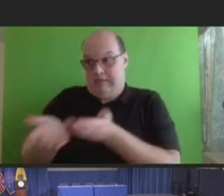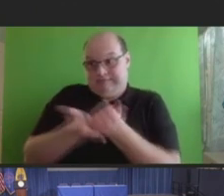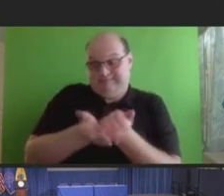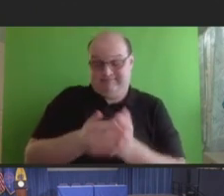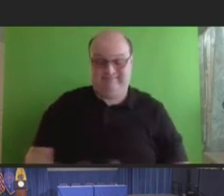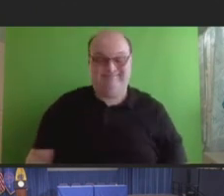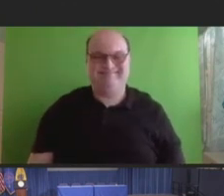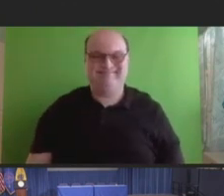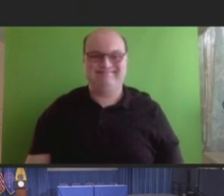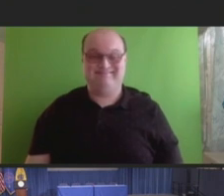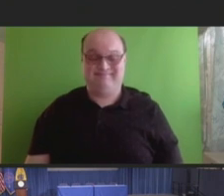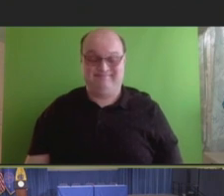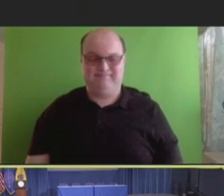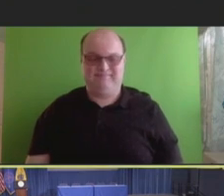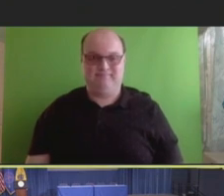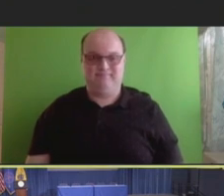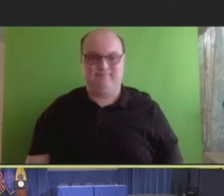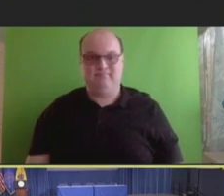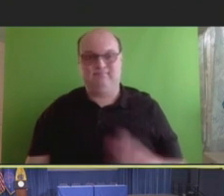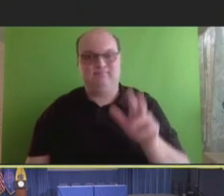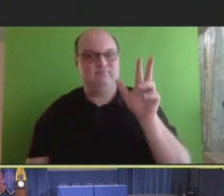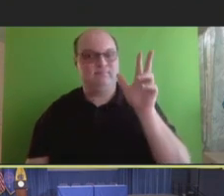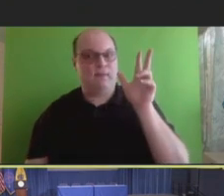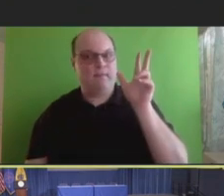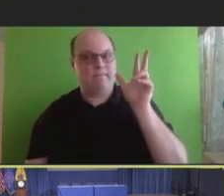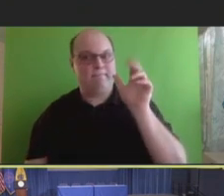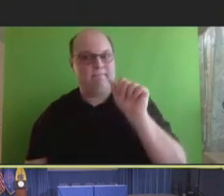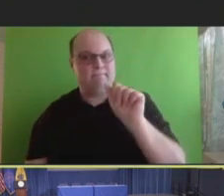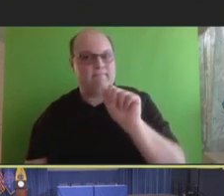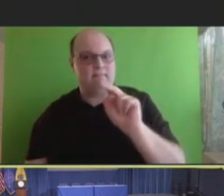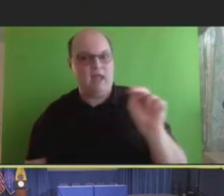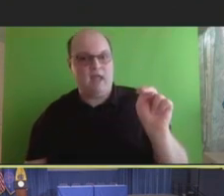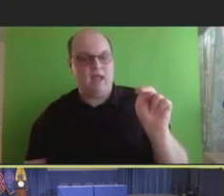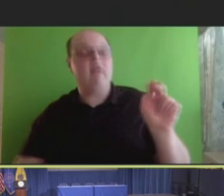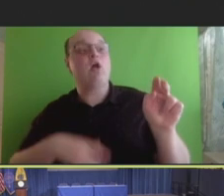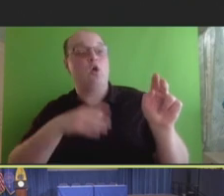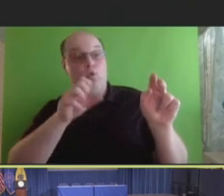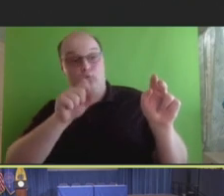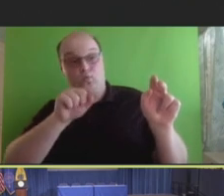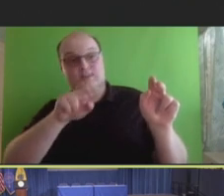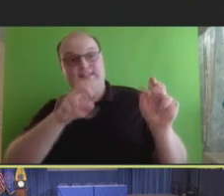Ann Aikin: Steve? Rob, Steve is on the line.